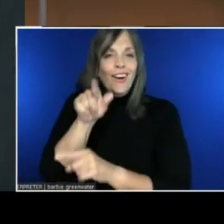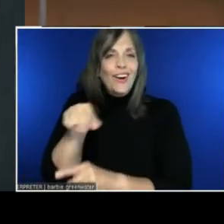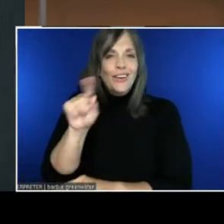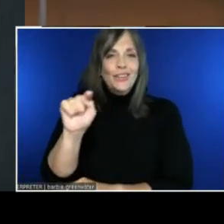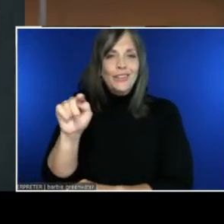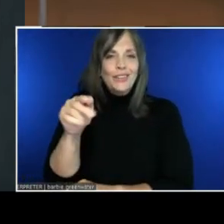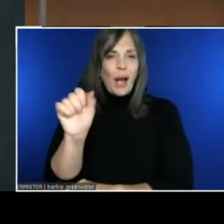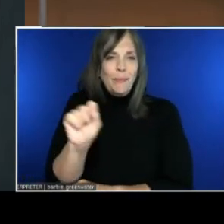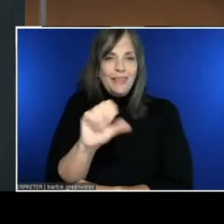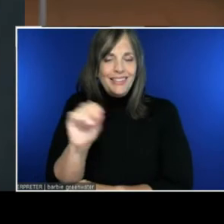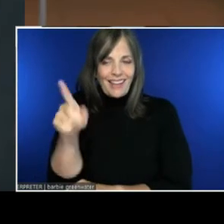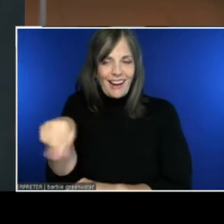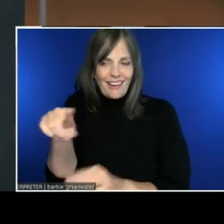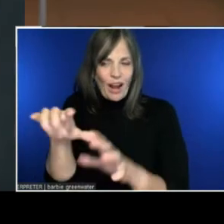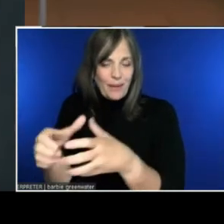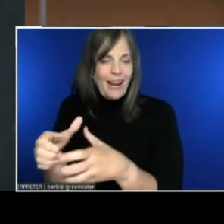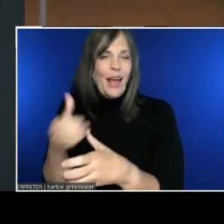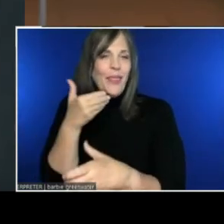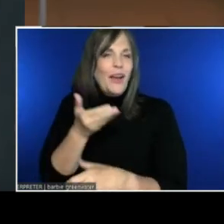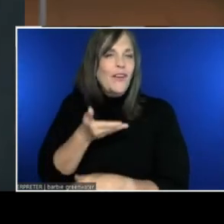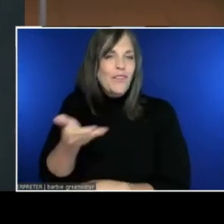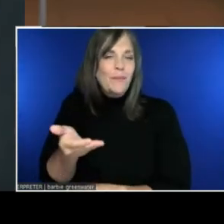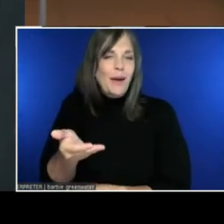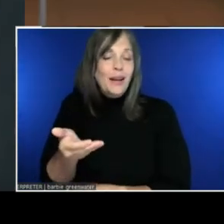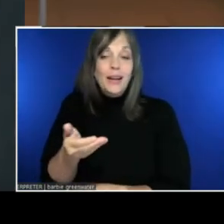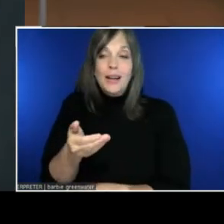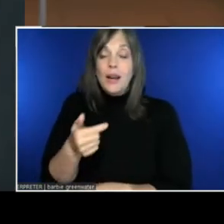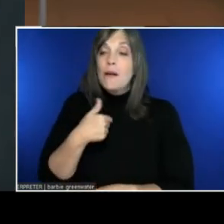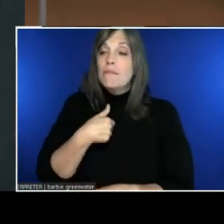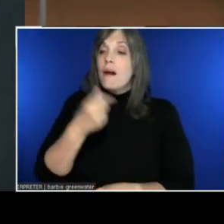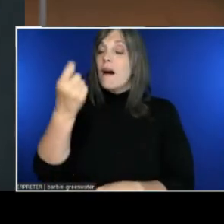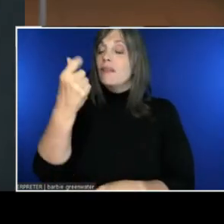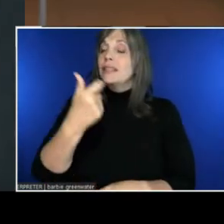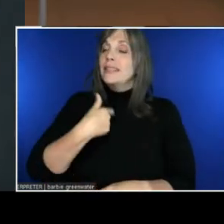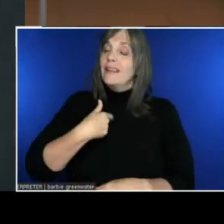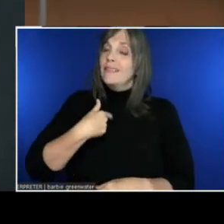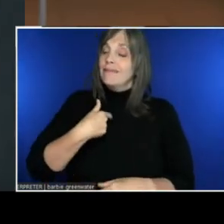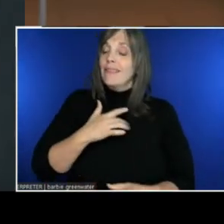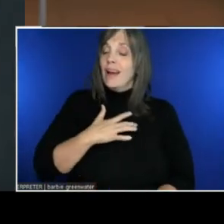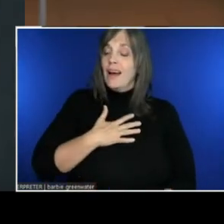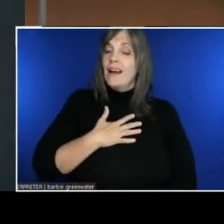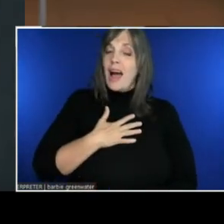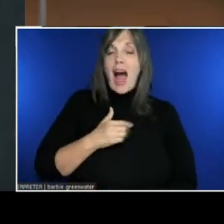But it's very likely I will learn more for this talk -- from this talk -- from the discussion